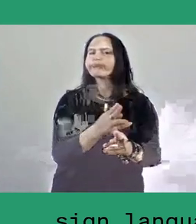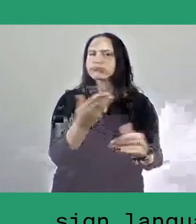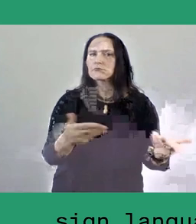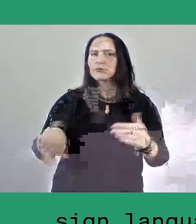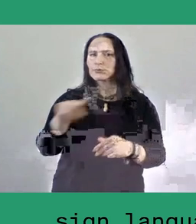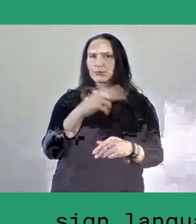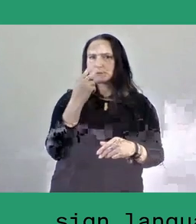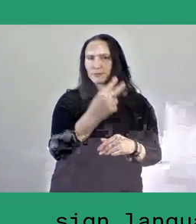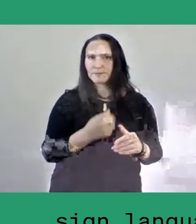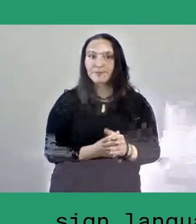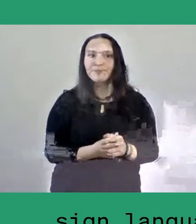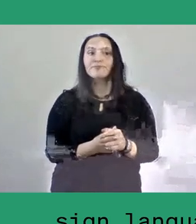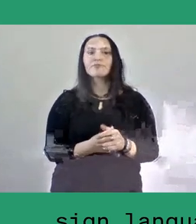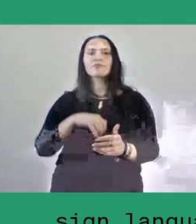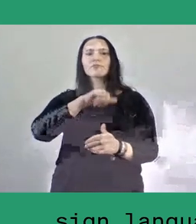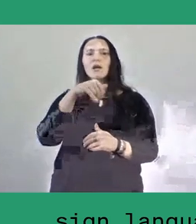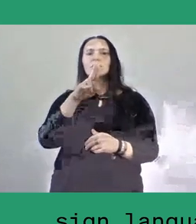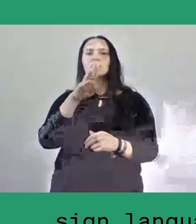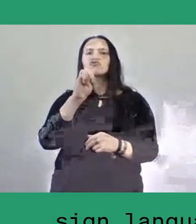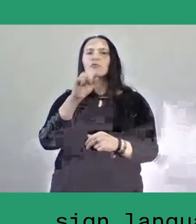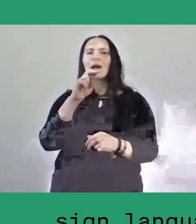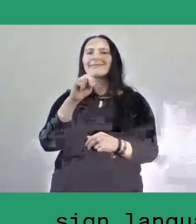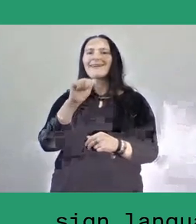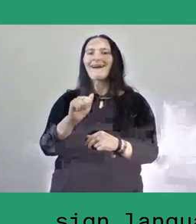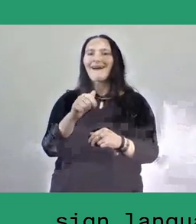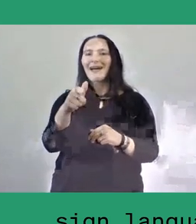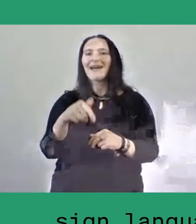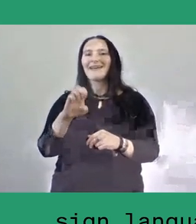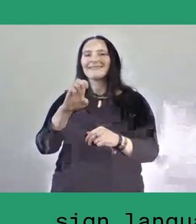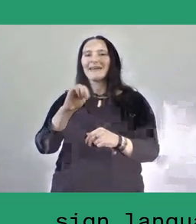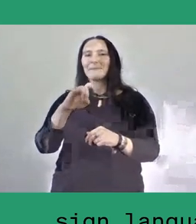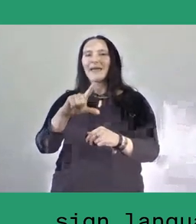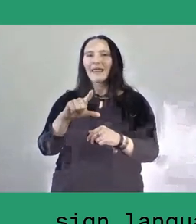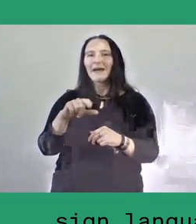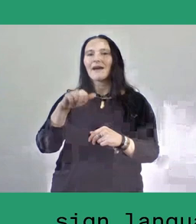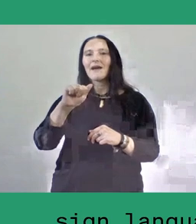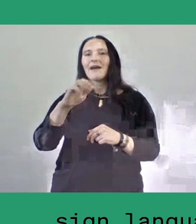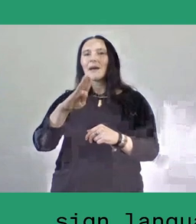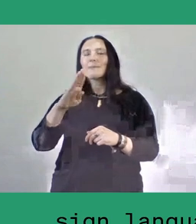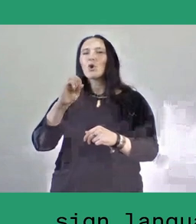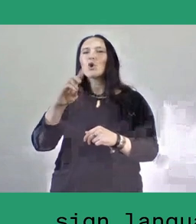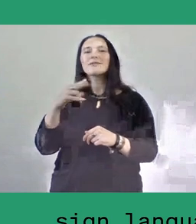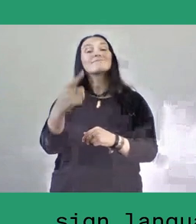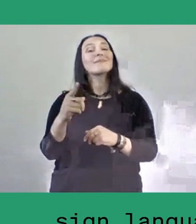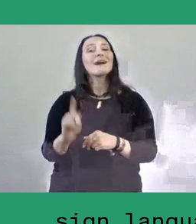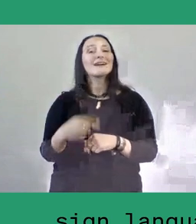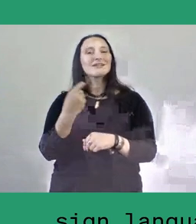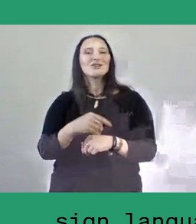the artist, Jumana Emil Abboud, who is currently sitting in Jerusalem. Jumana's creative interest is in oral histories,